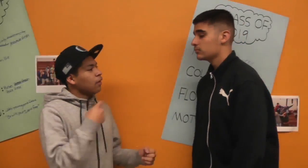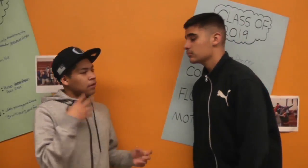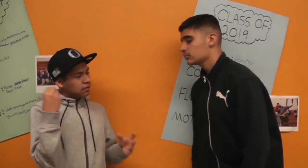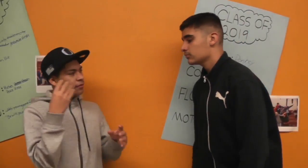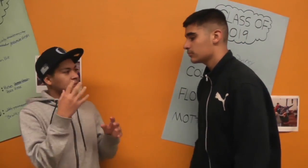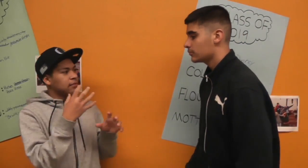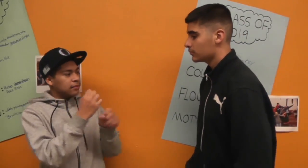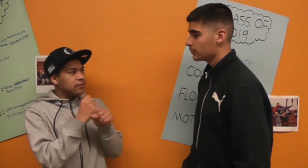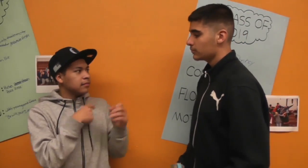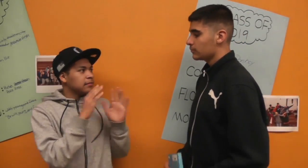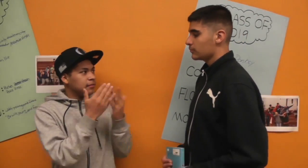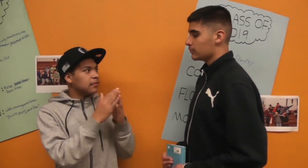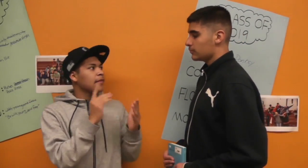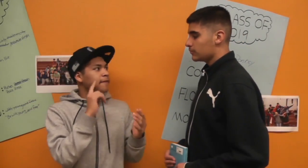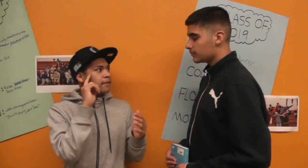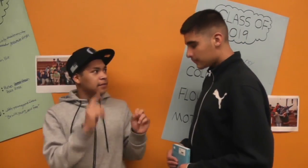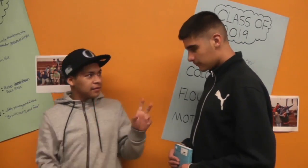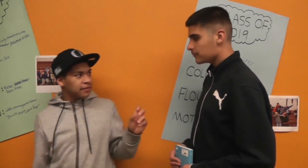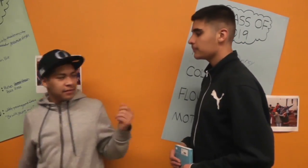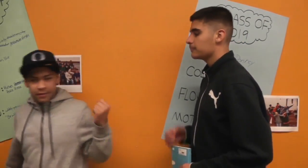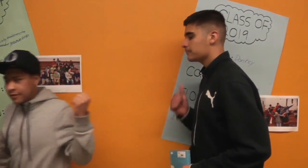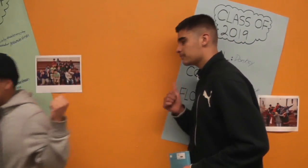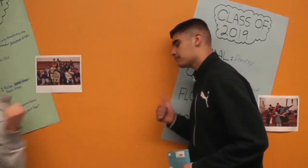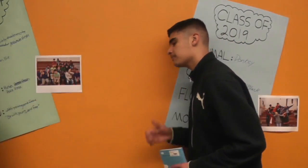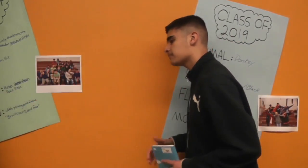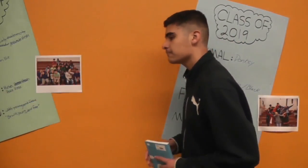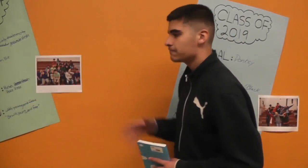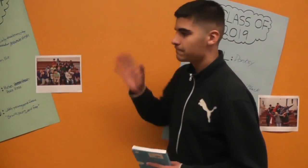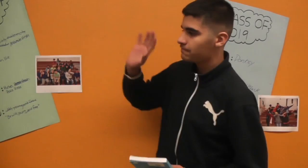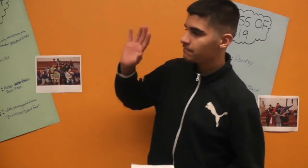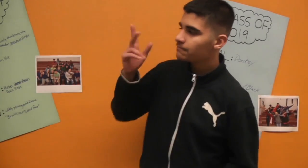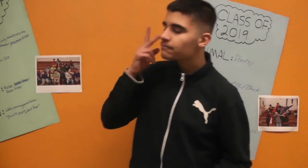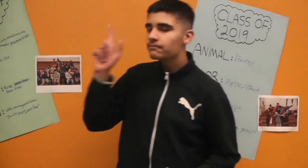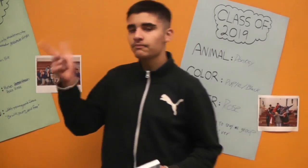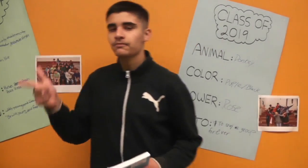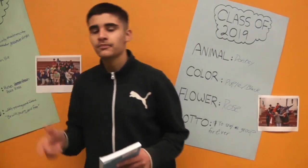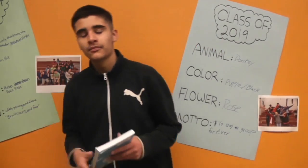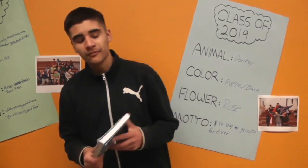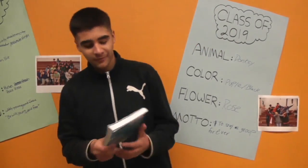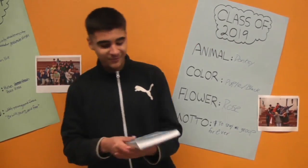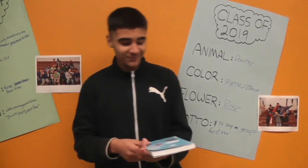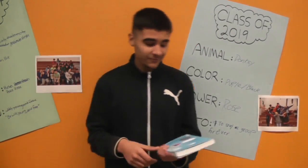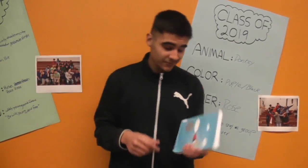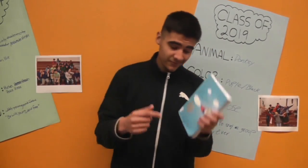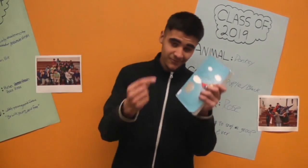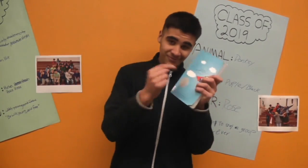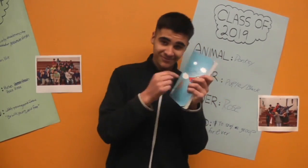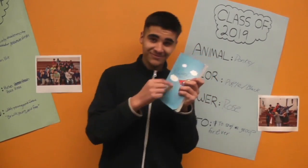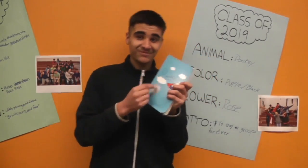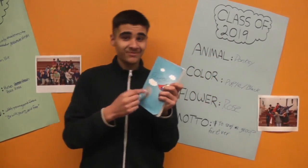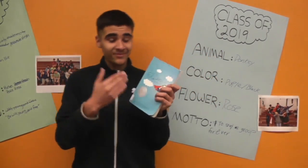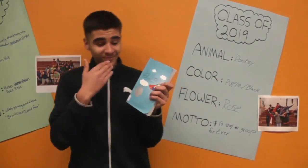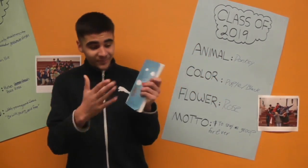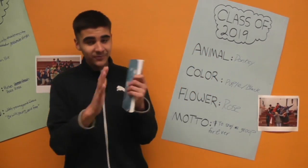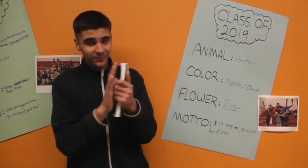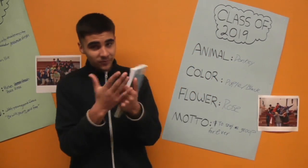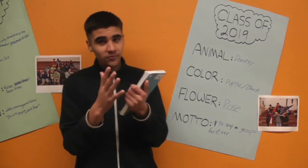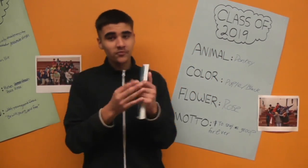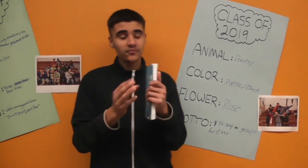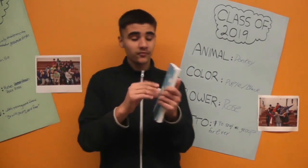Okay, now I have my own book, I'll get it now, be right back. Okay, I'll see you later. This book right here is a good story!